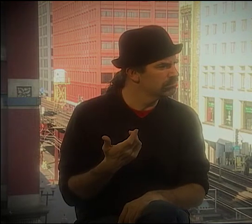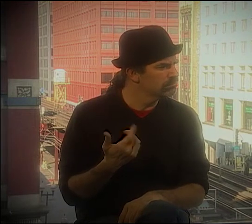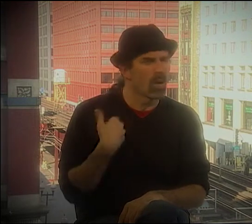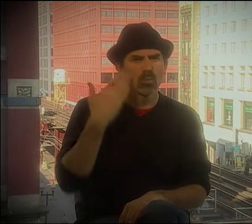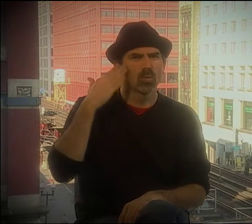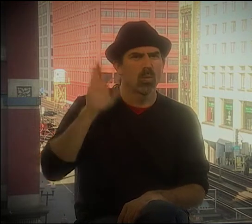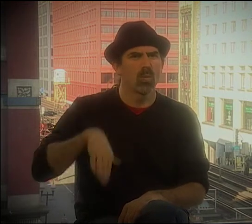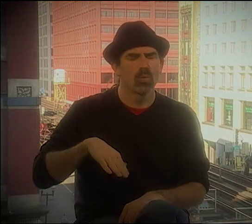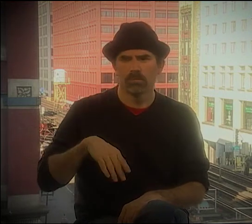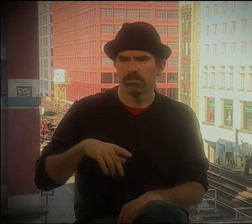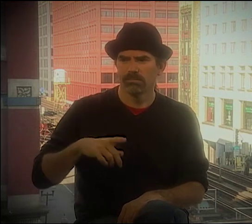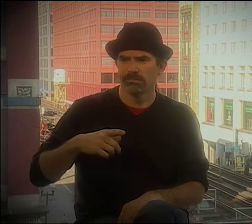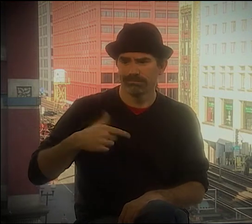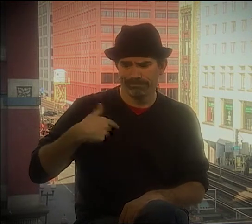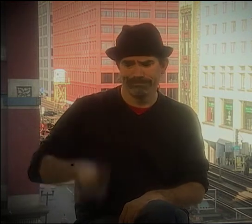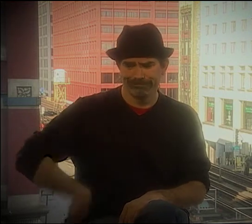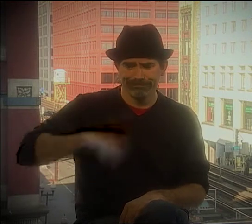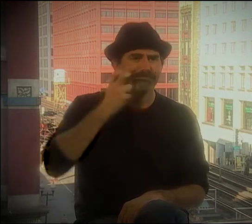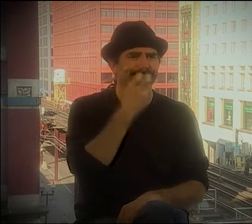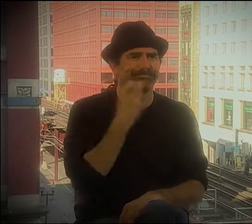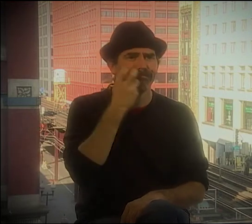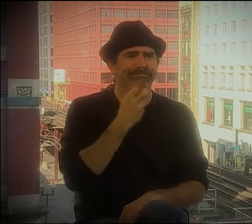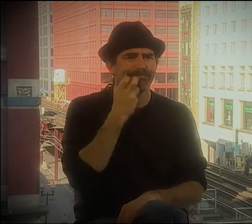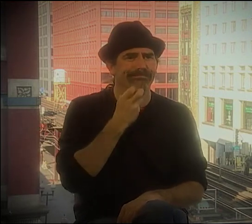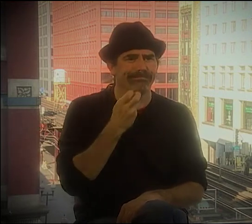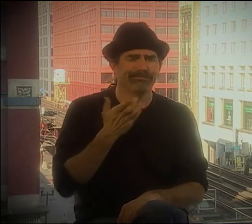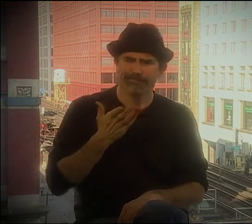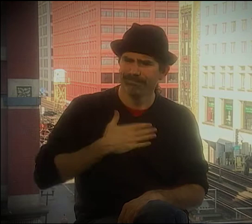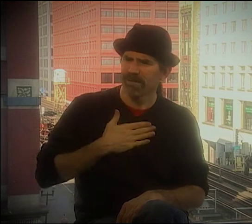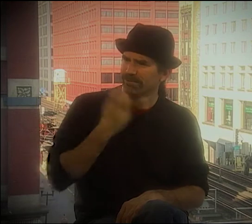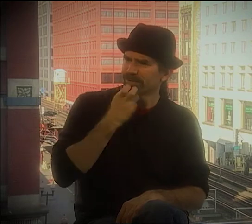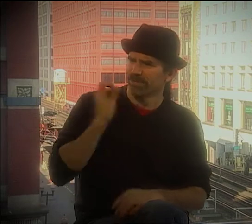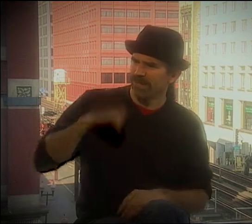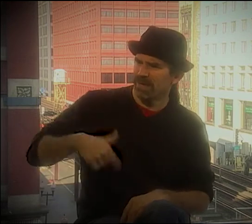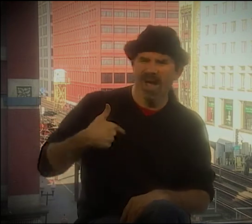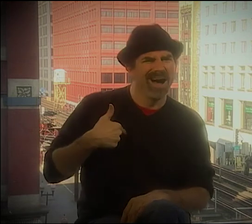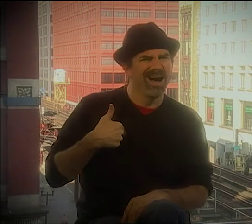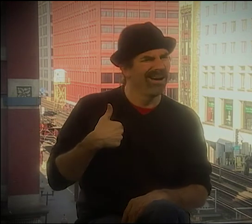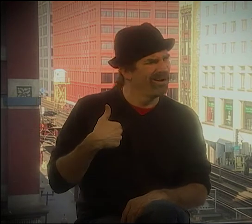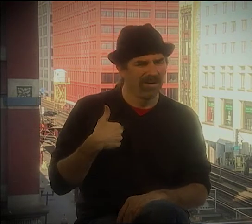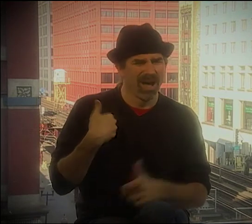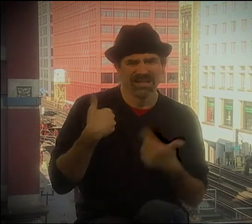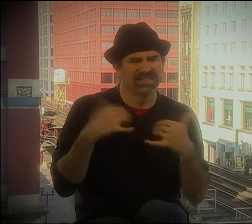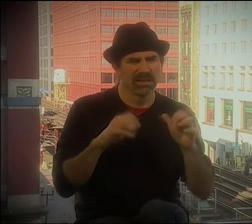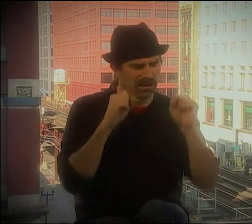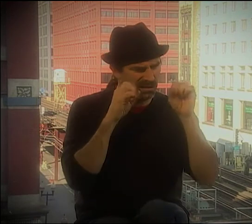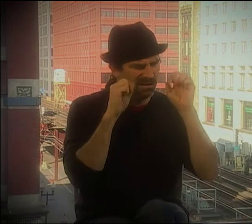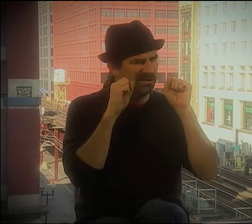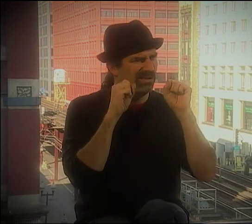BUT I REALLY LIKED PERFORMING ART A LOT BECAUSE MY MAJOR WAS ART. AND I LIKED THE EXPERIMENTAL NATURE OF IT.